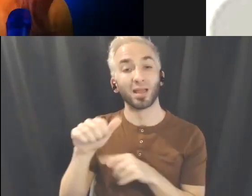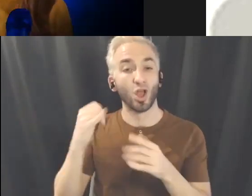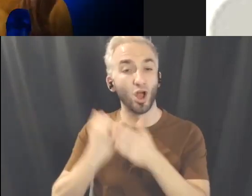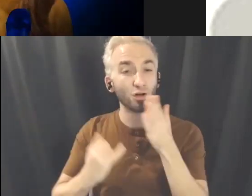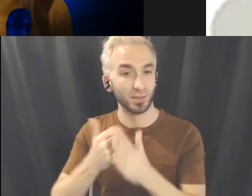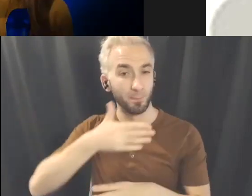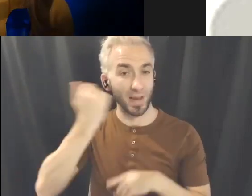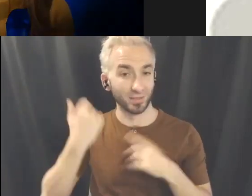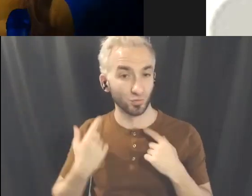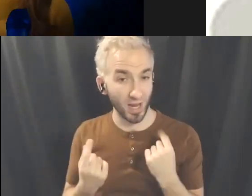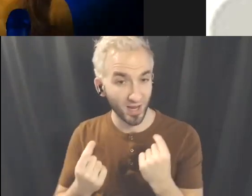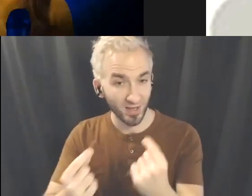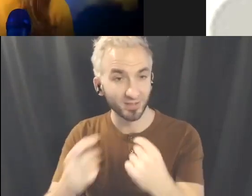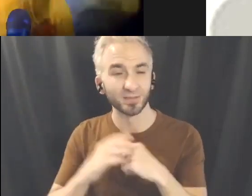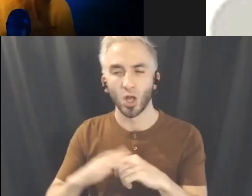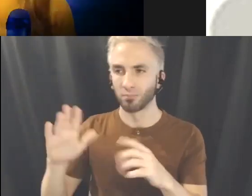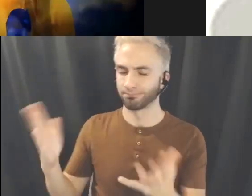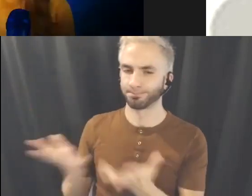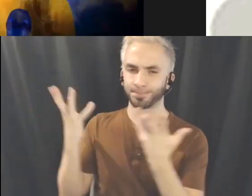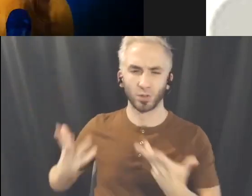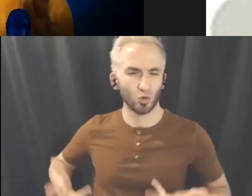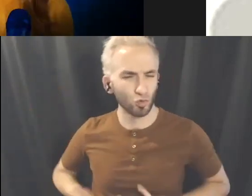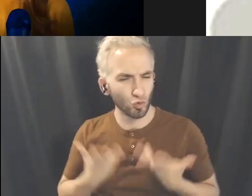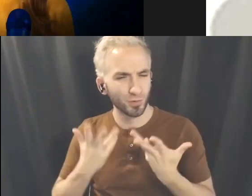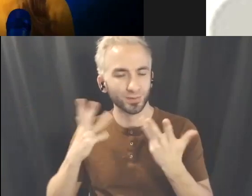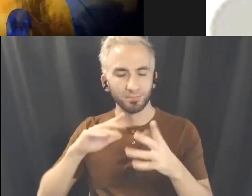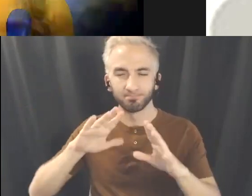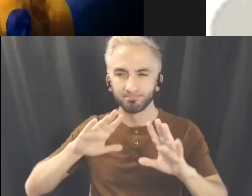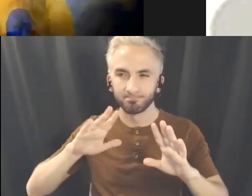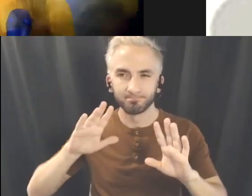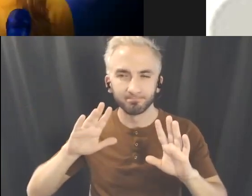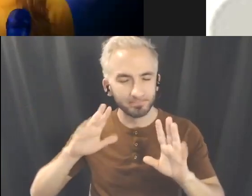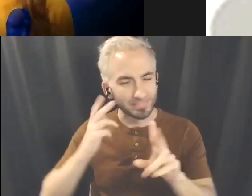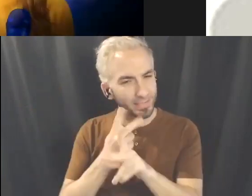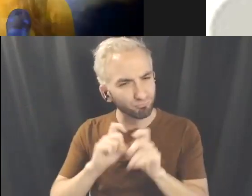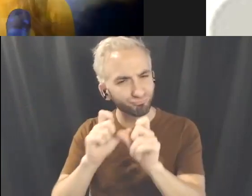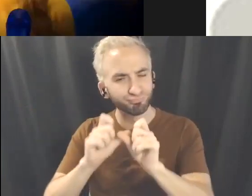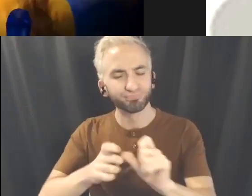encouragement and inspiration to continue exploring digital forms of expression.